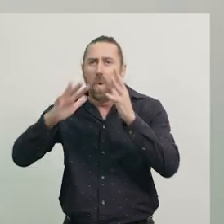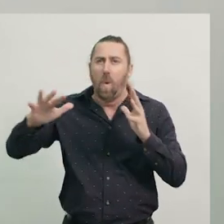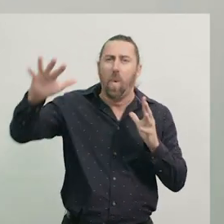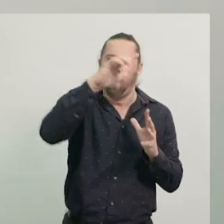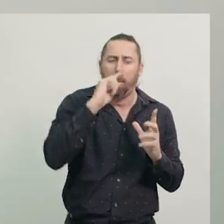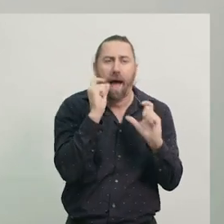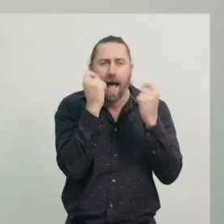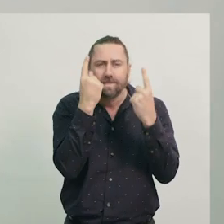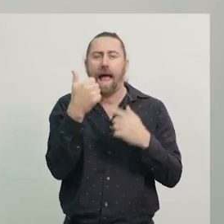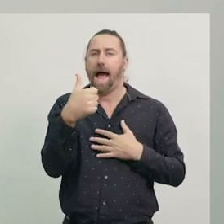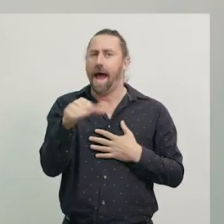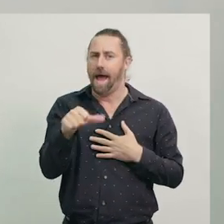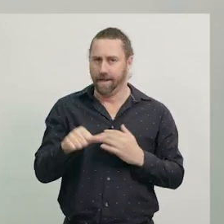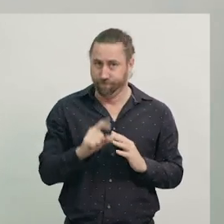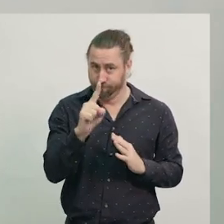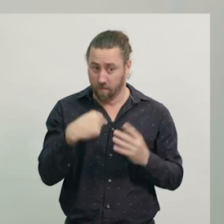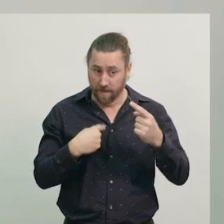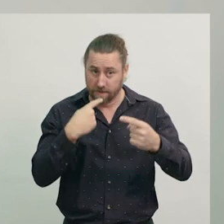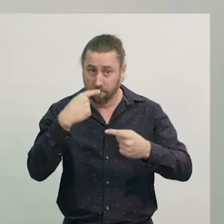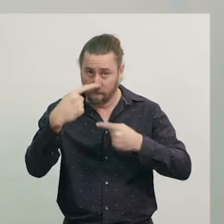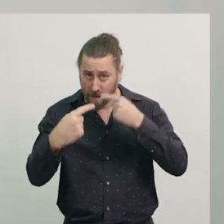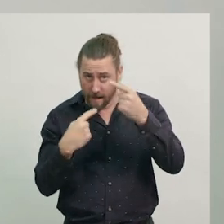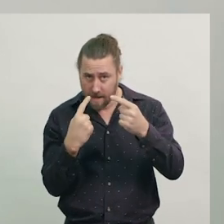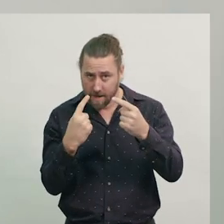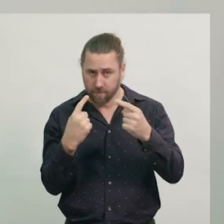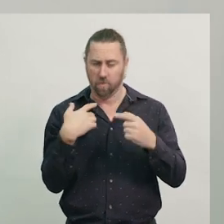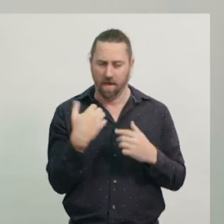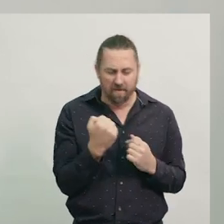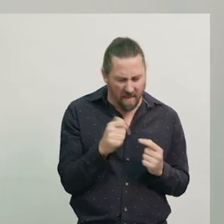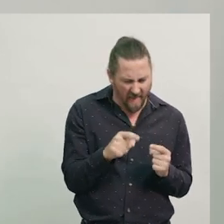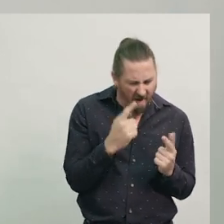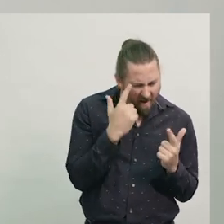When we explain things, we are making an idea or situation clear,